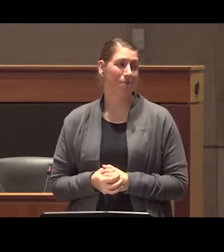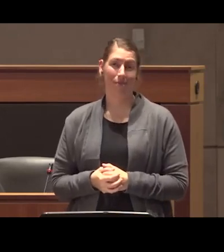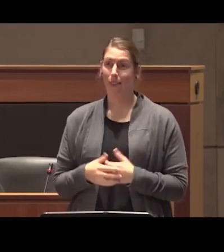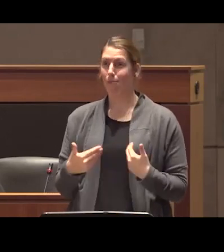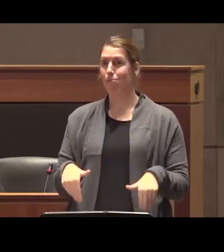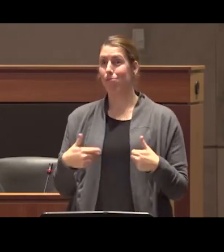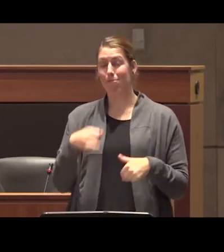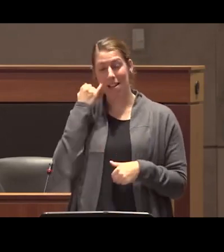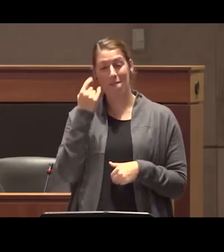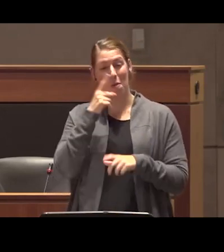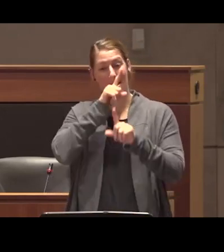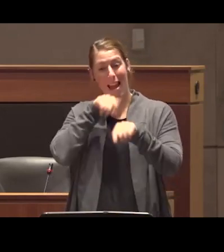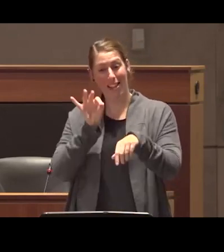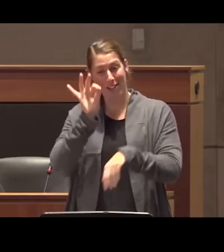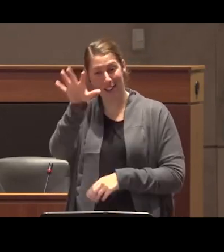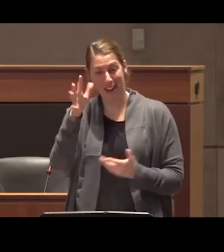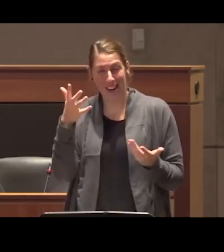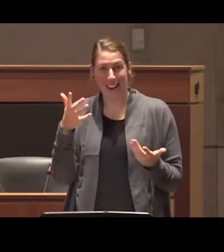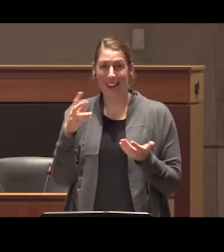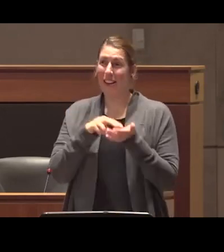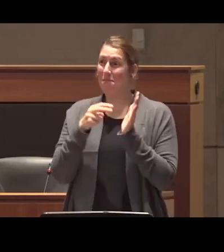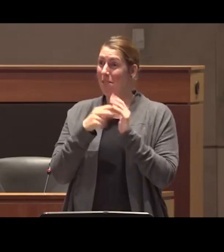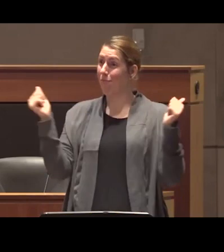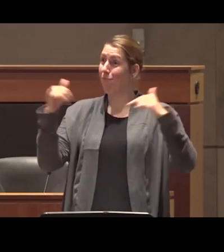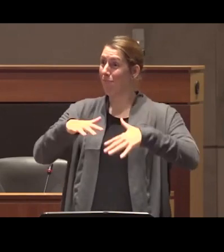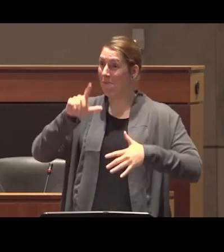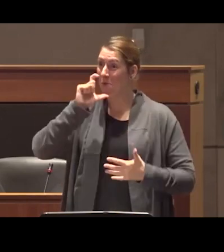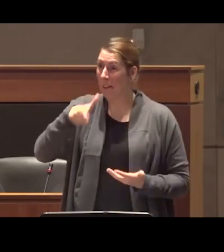the one answer to that or a better answer I don't think we'd be here that is something that occupies